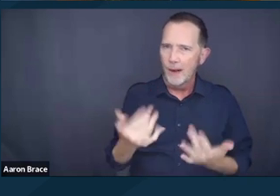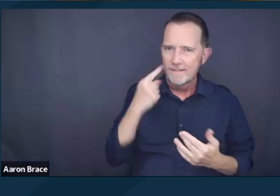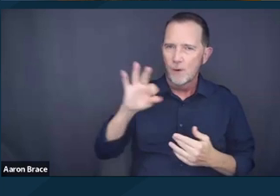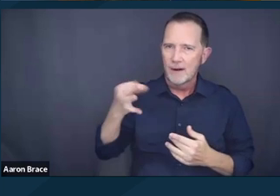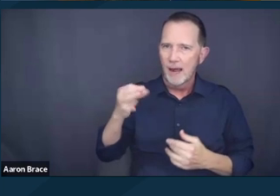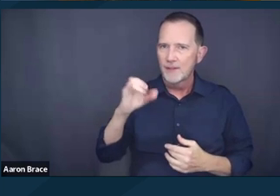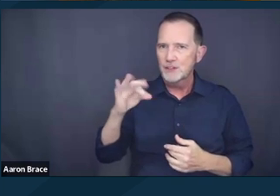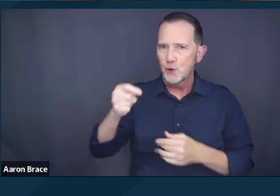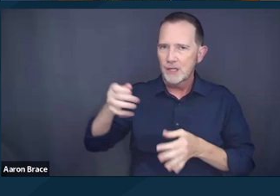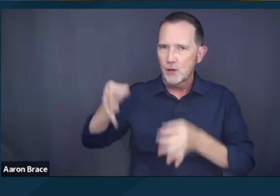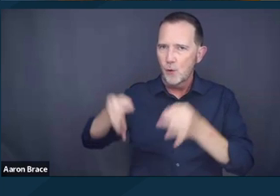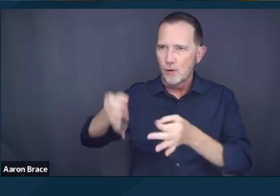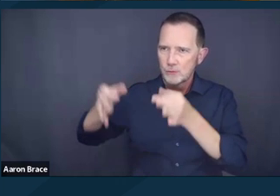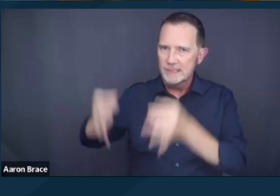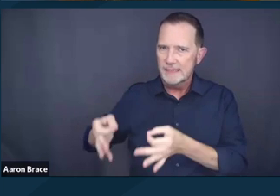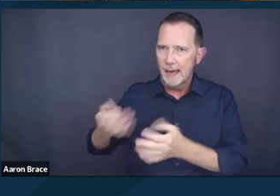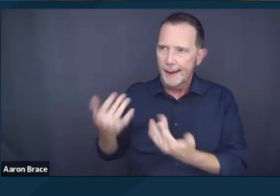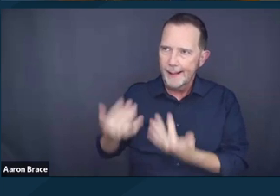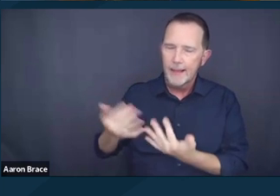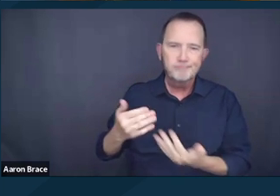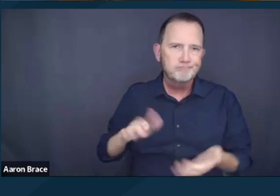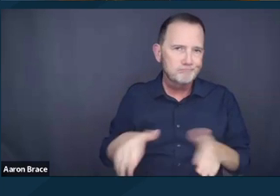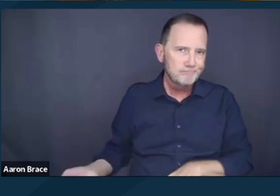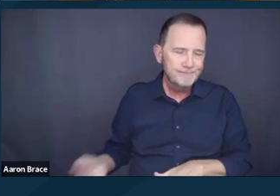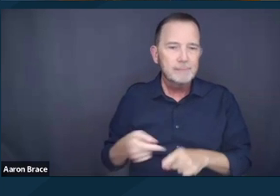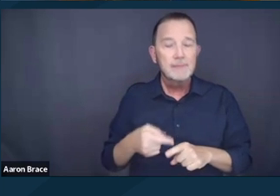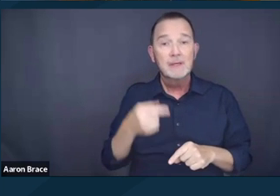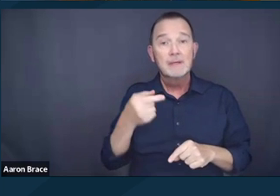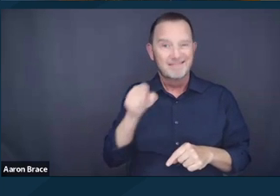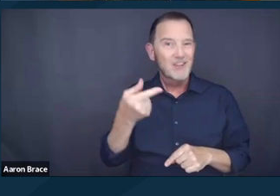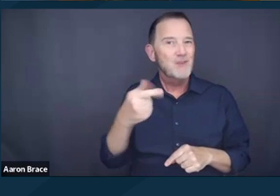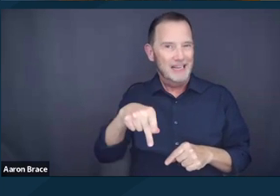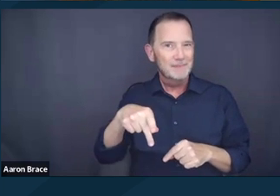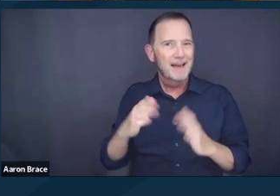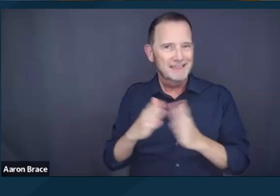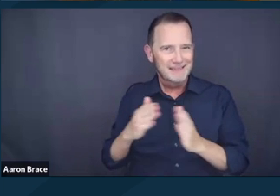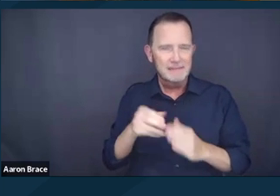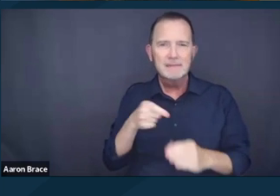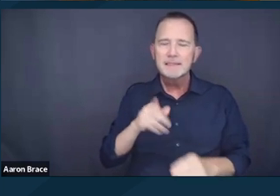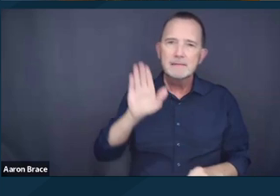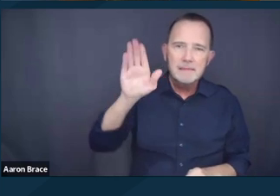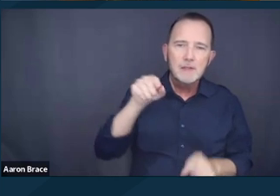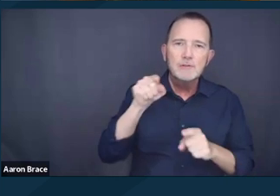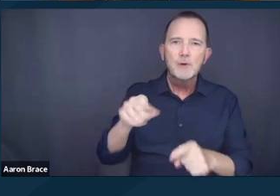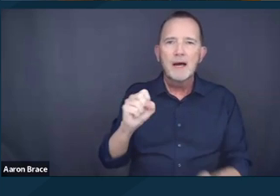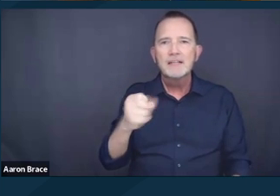Notably, Ms. Blake had been denied shelter access in Grants Pass, at the shelter known as the Gospel Rescue Mission,